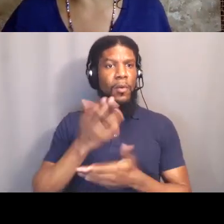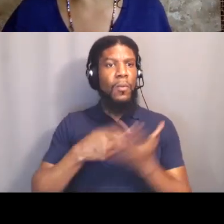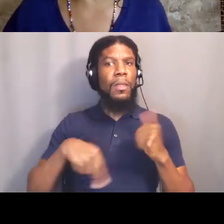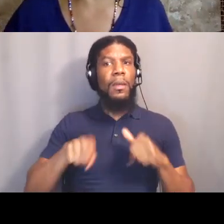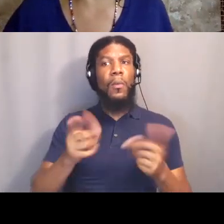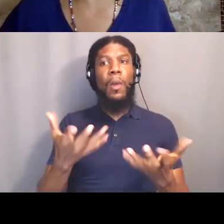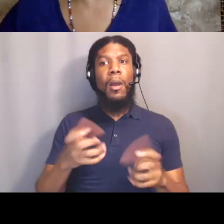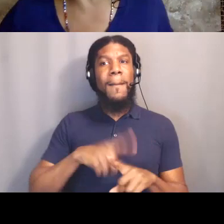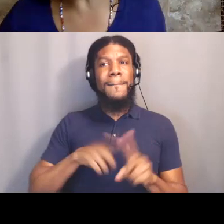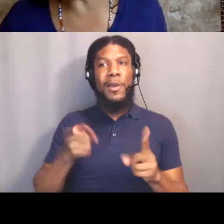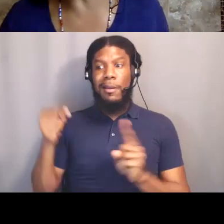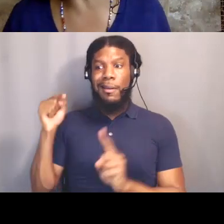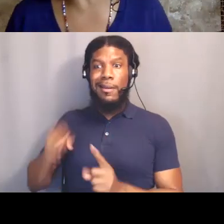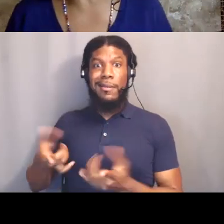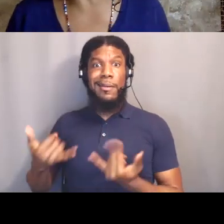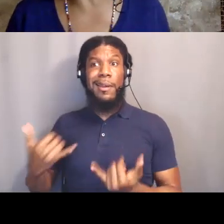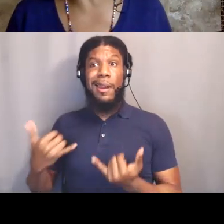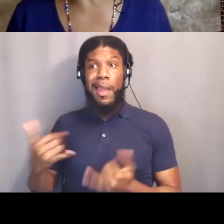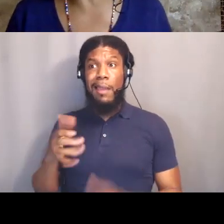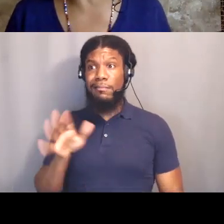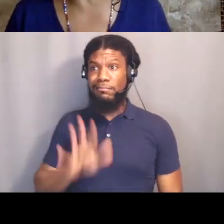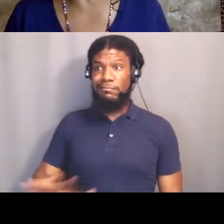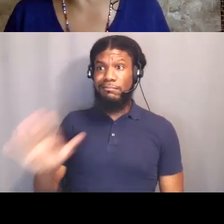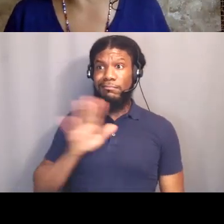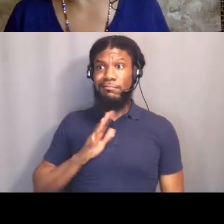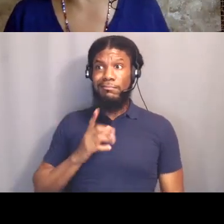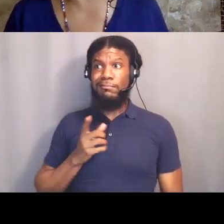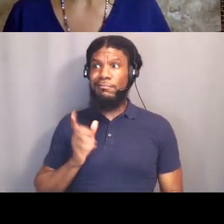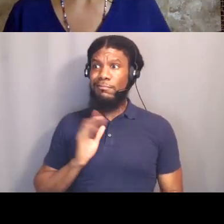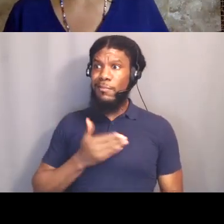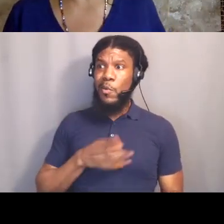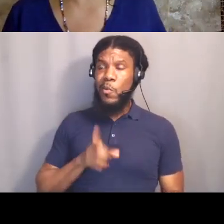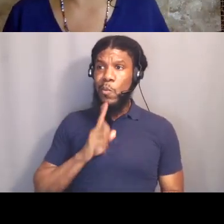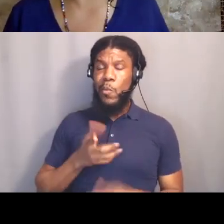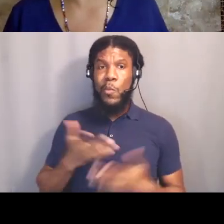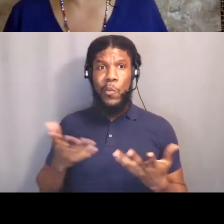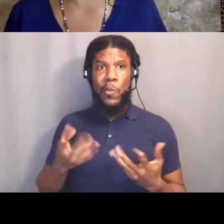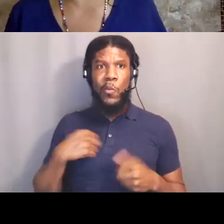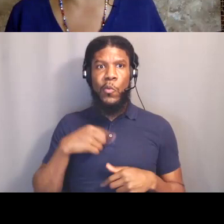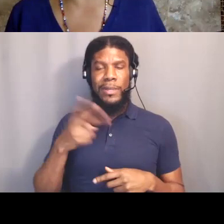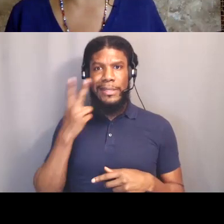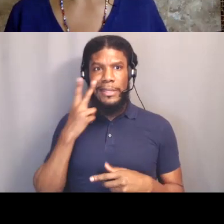and people don't have all of what they need and most of what they want and there's tents on the street.